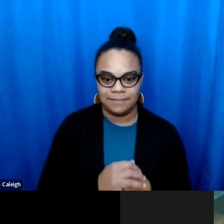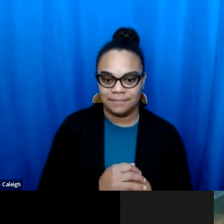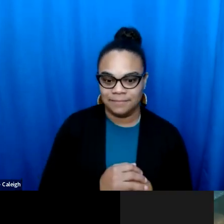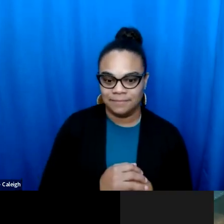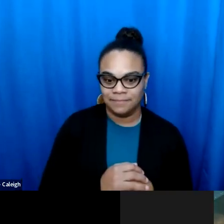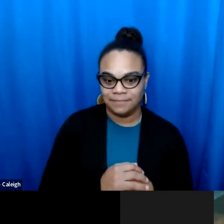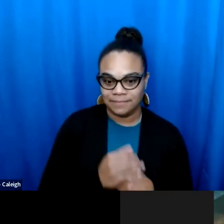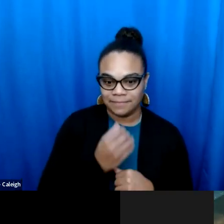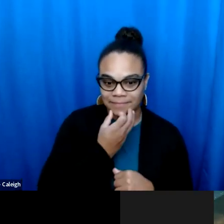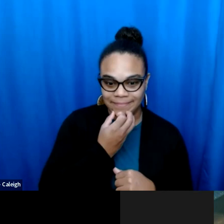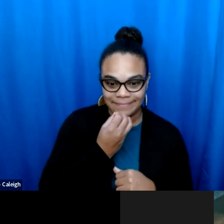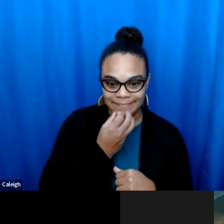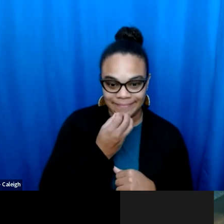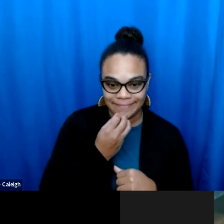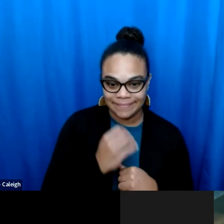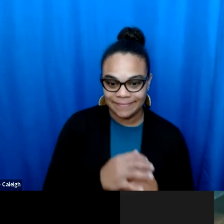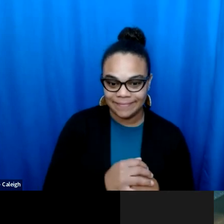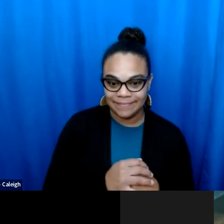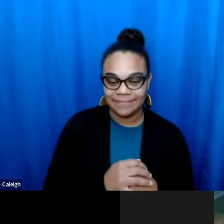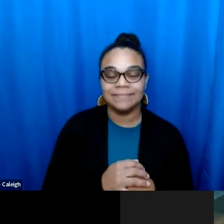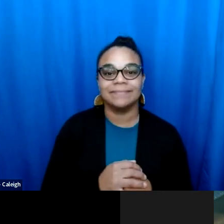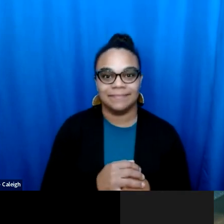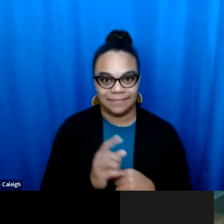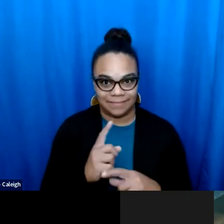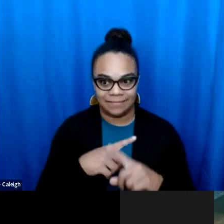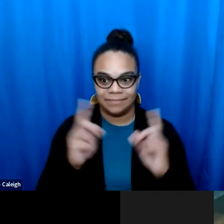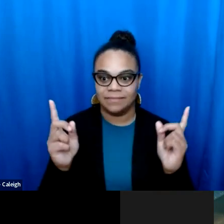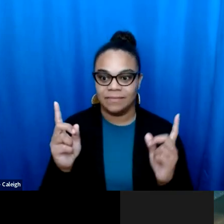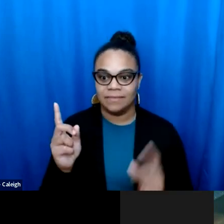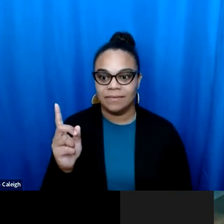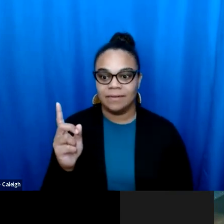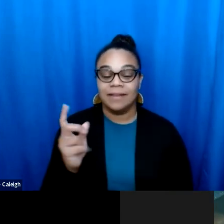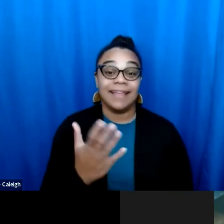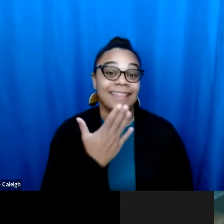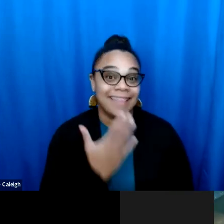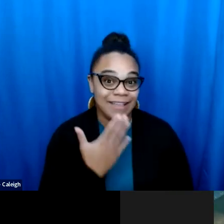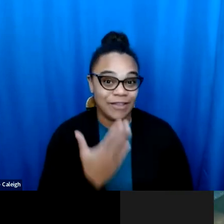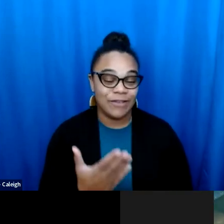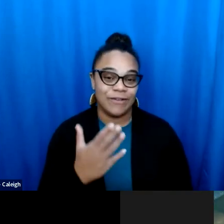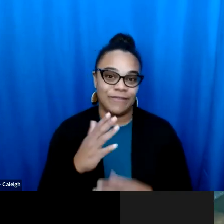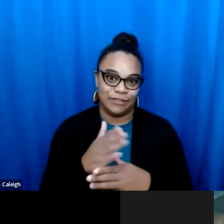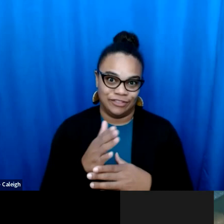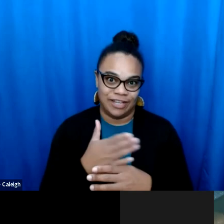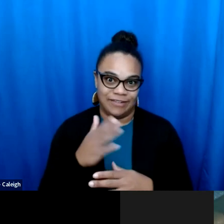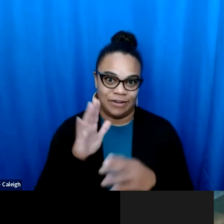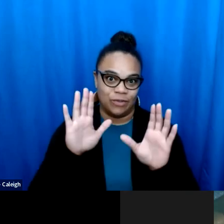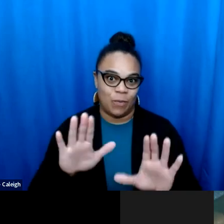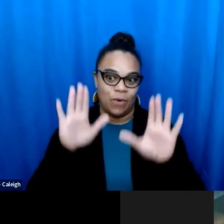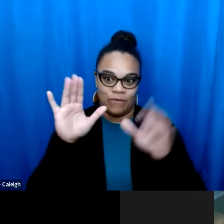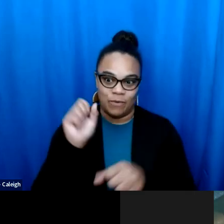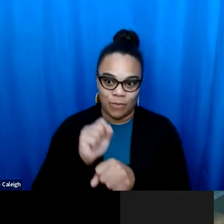a little bit closer to your mic? It was cutting out a little bit at it was cutting out a little bit at times.